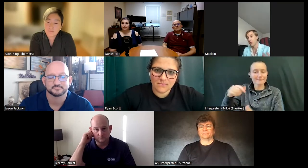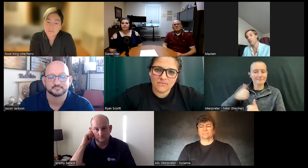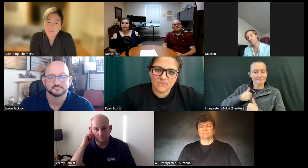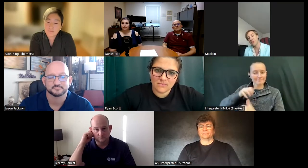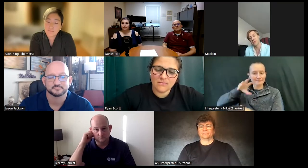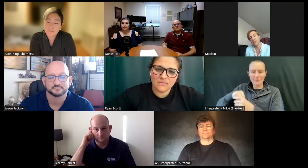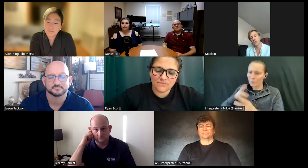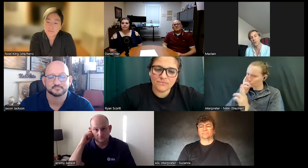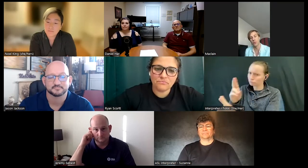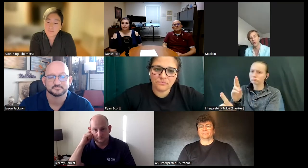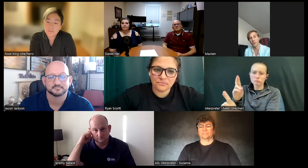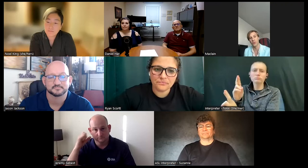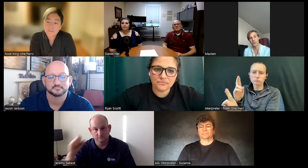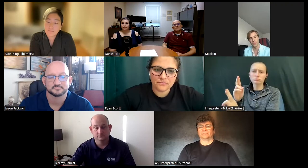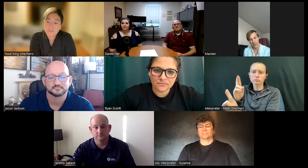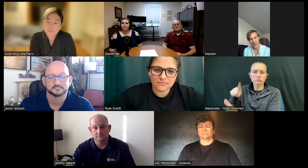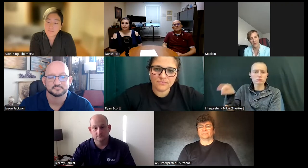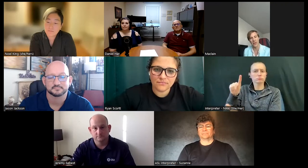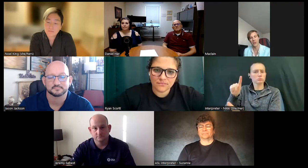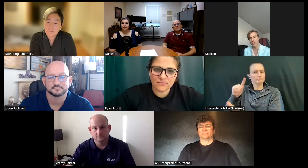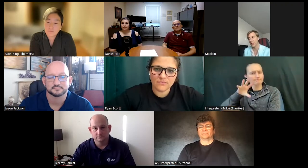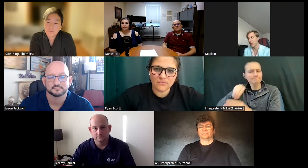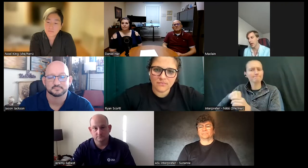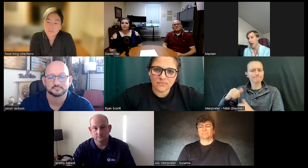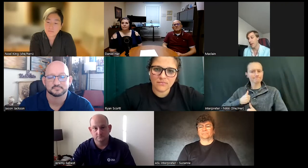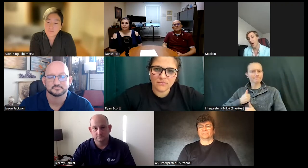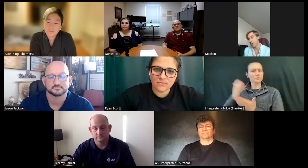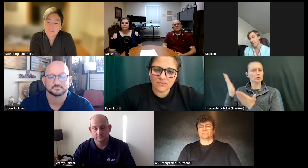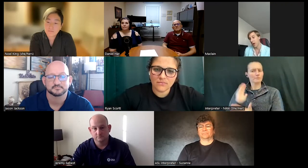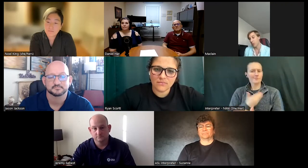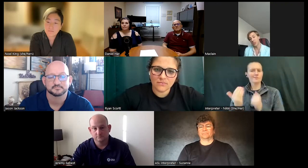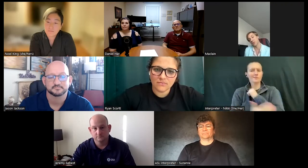have a lot of respect for people who who did that for our country my mom's I just